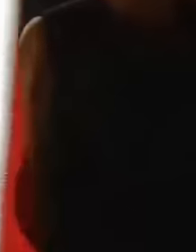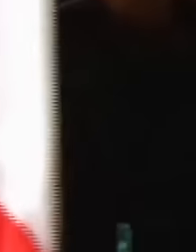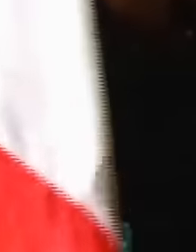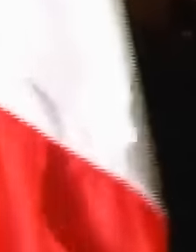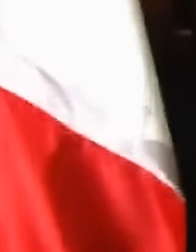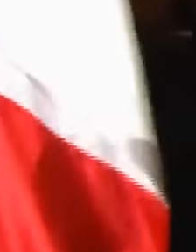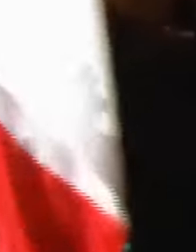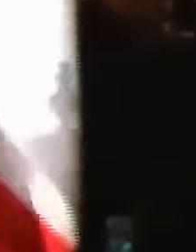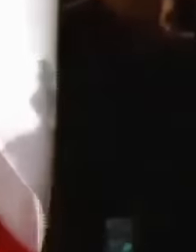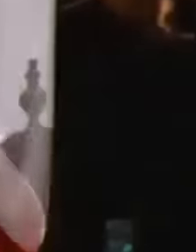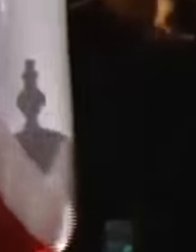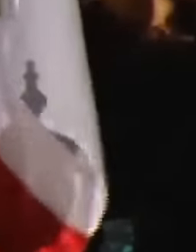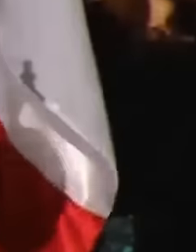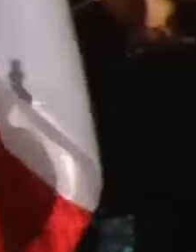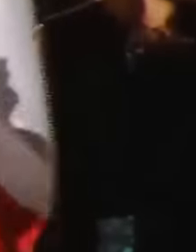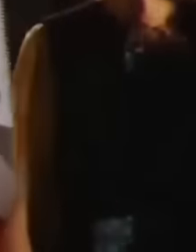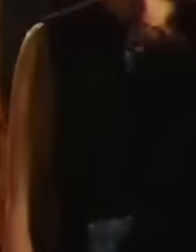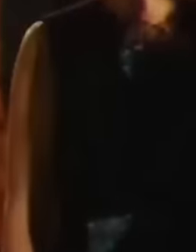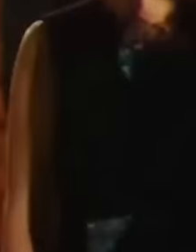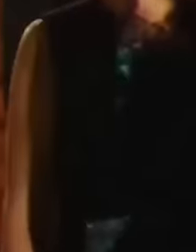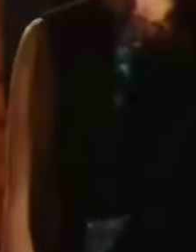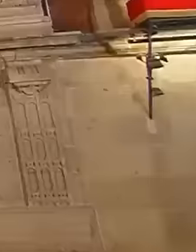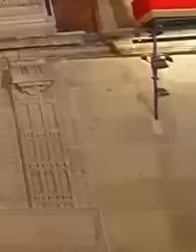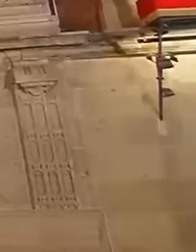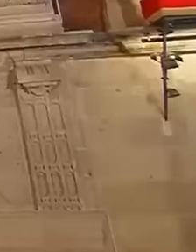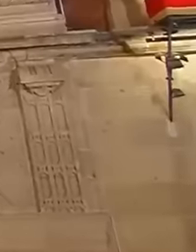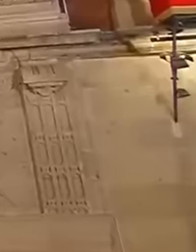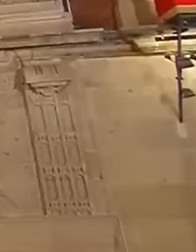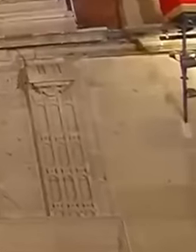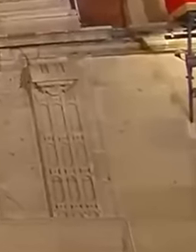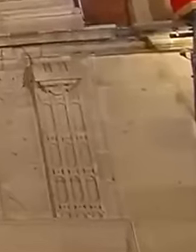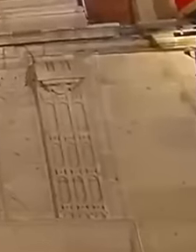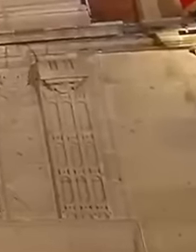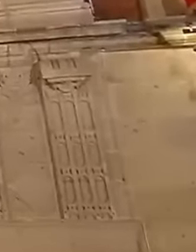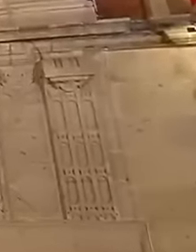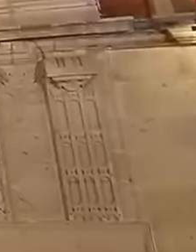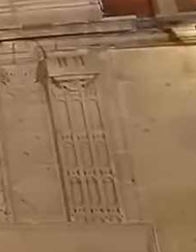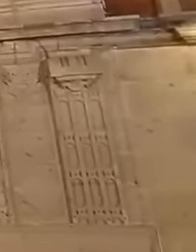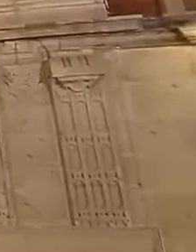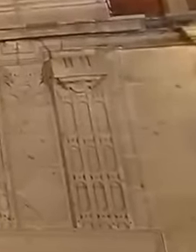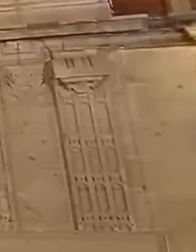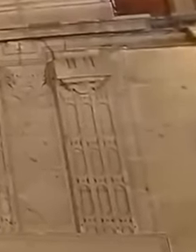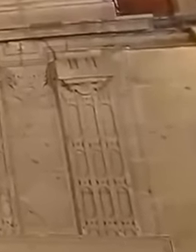President López Obrador confessed that ringing the bell of sorrows in commemoration of the cry